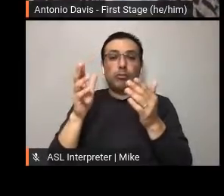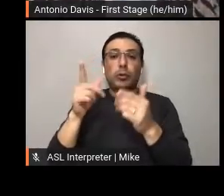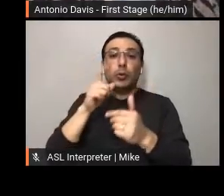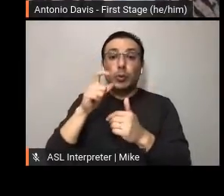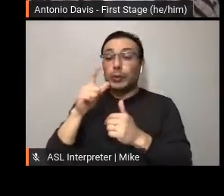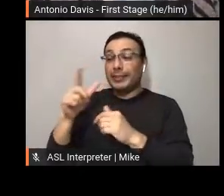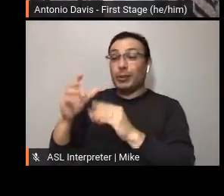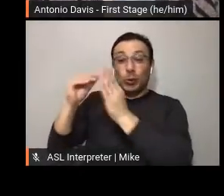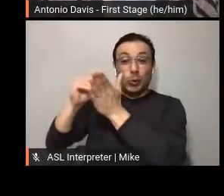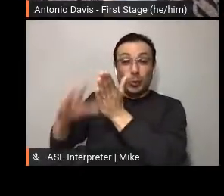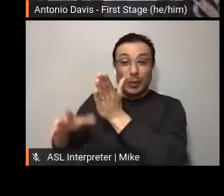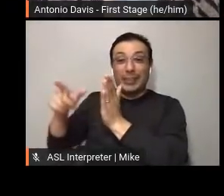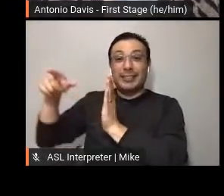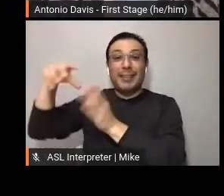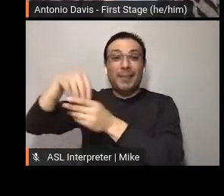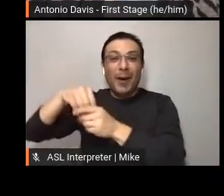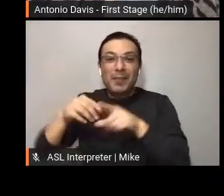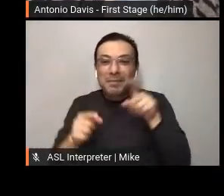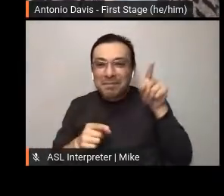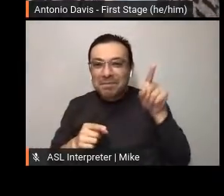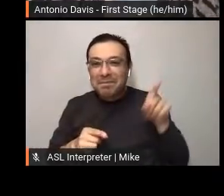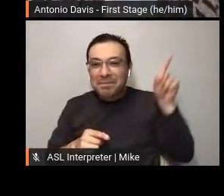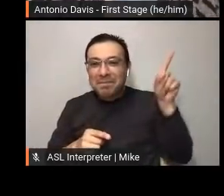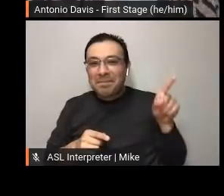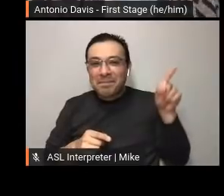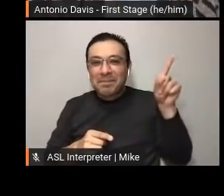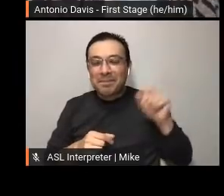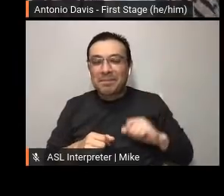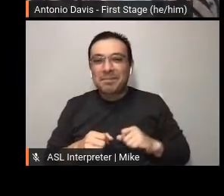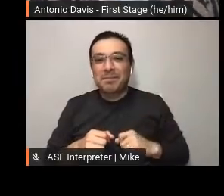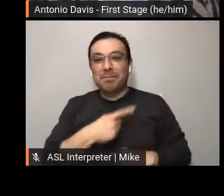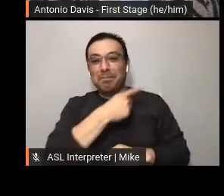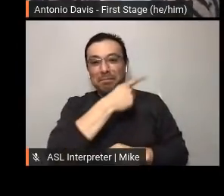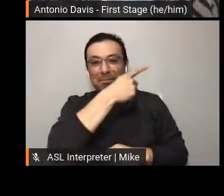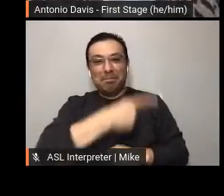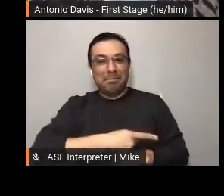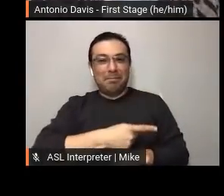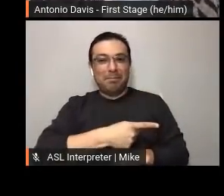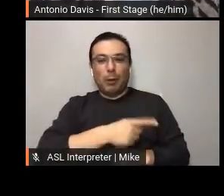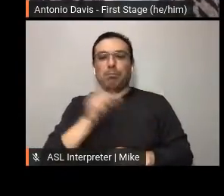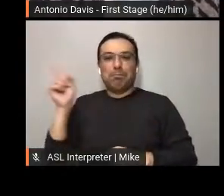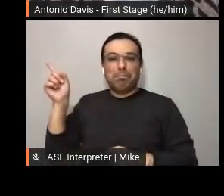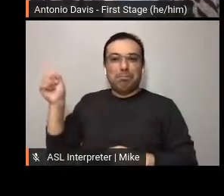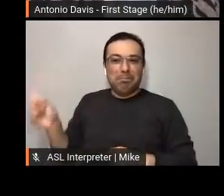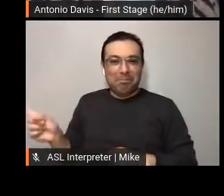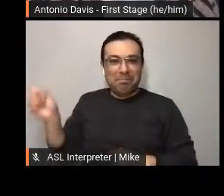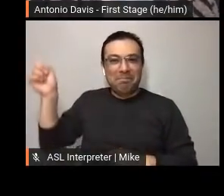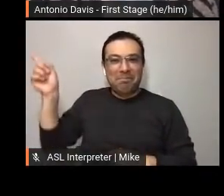was our first time employing such tactic. Let's break down the impact of